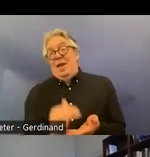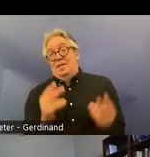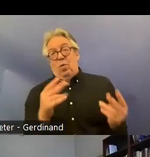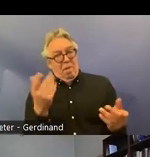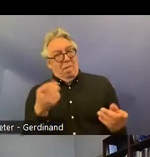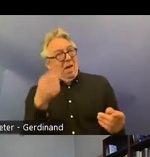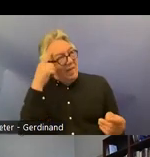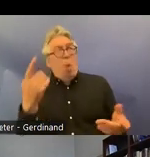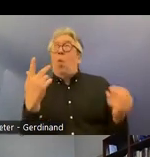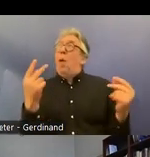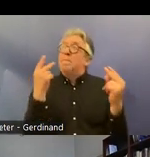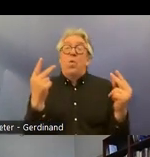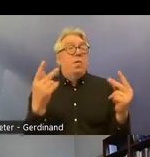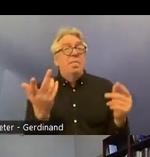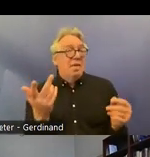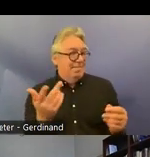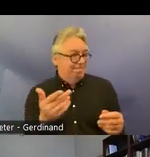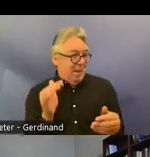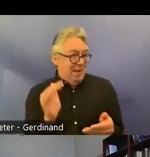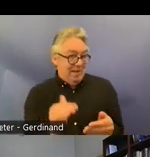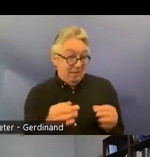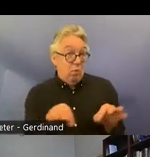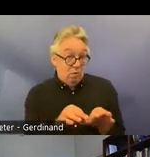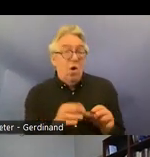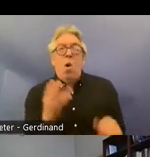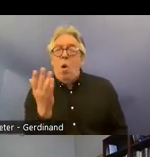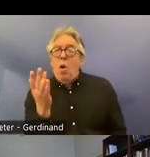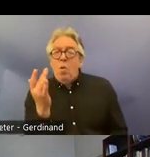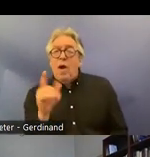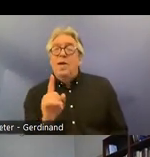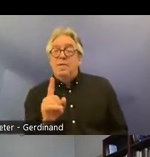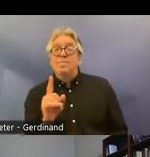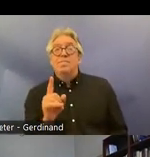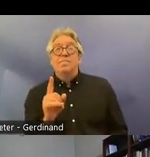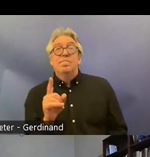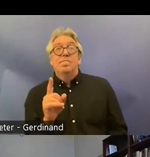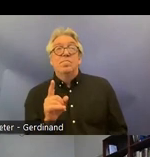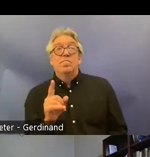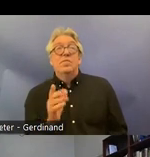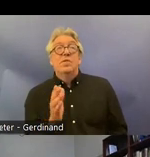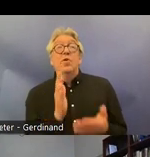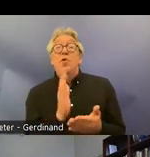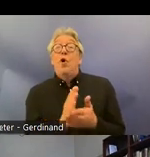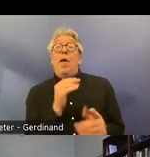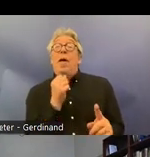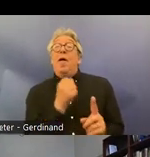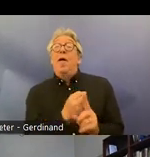expect and that is simply because um the prevailing effect is uh important only